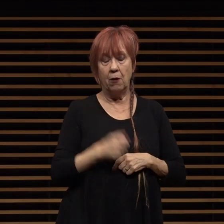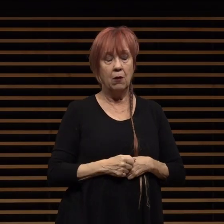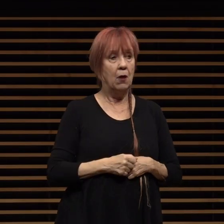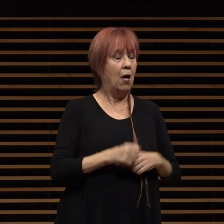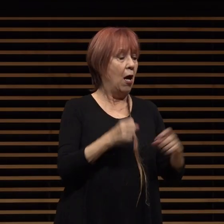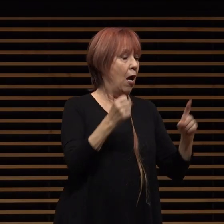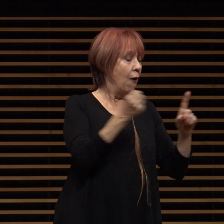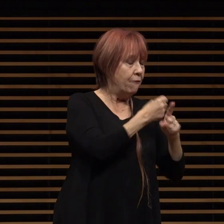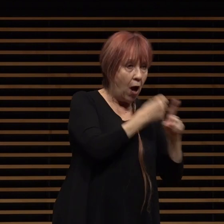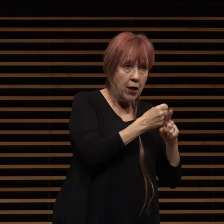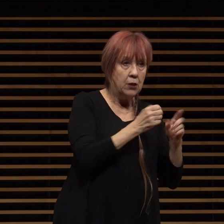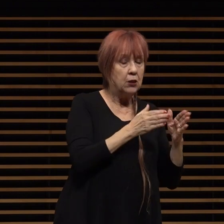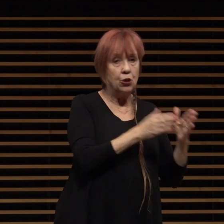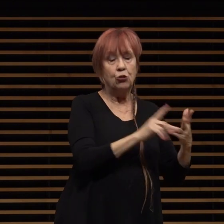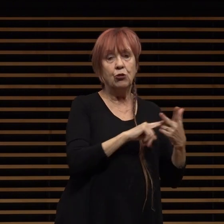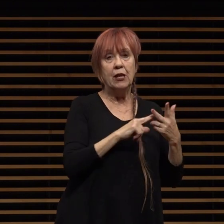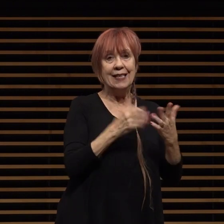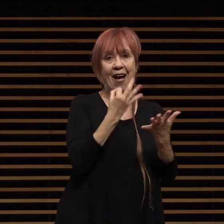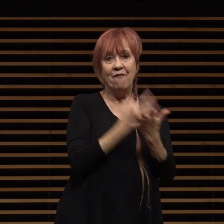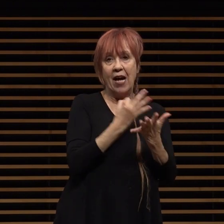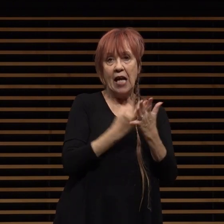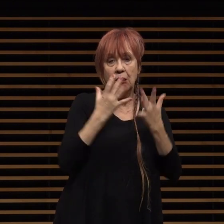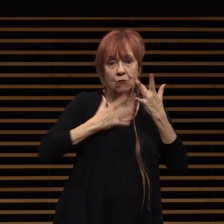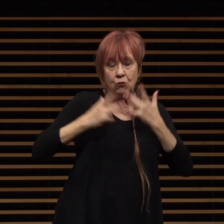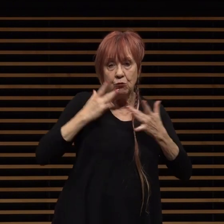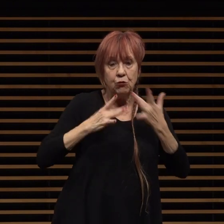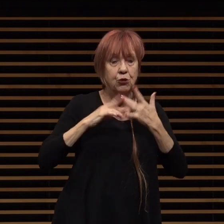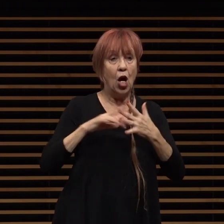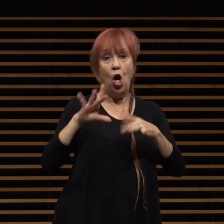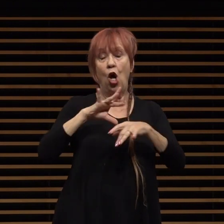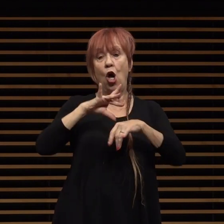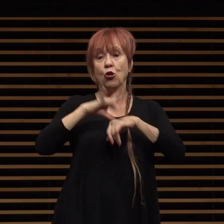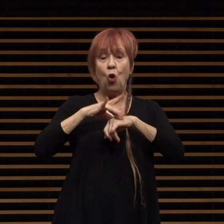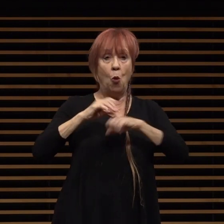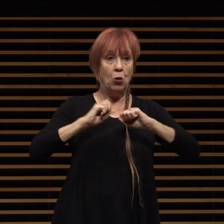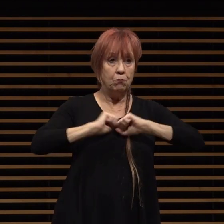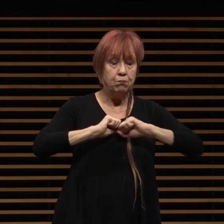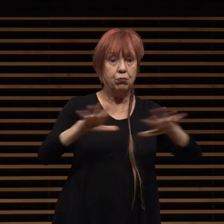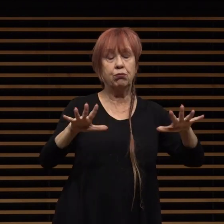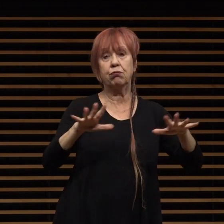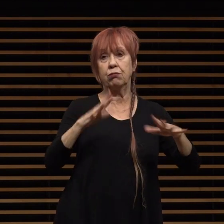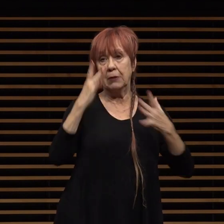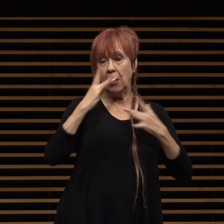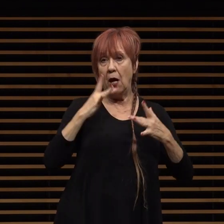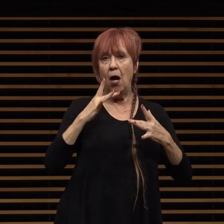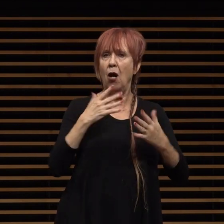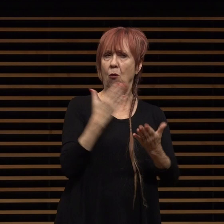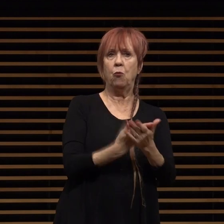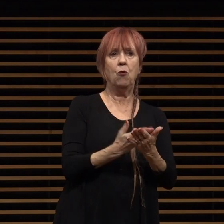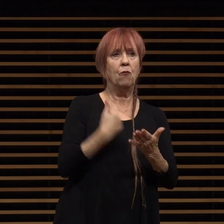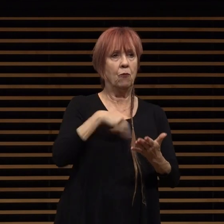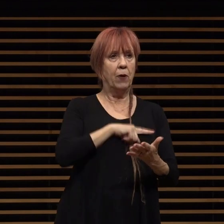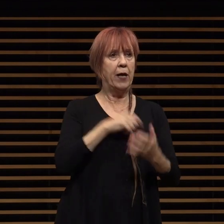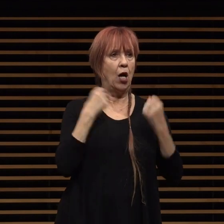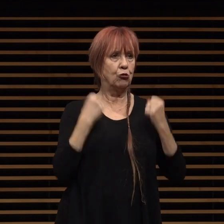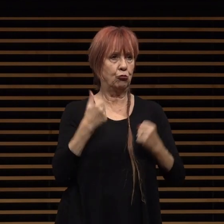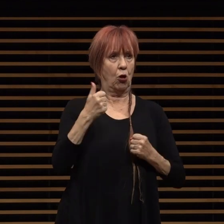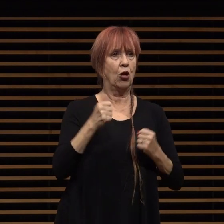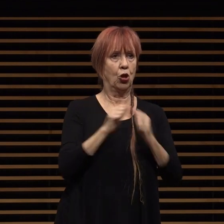constraints or a global pandemic 2021 prove to us all that we are stronger